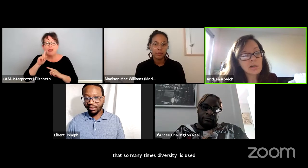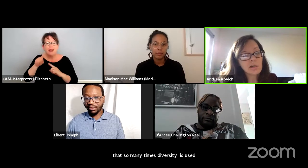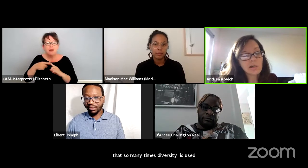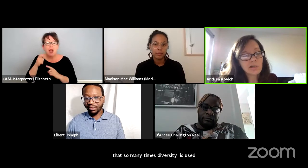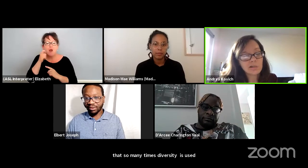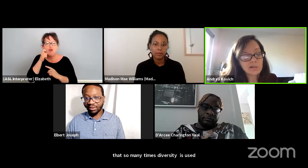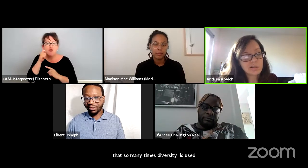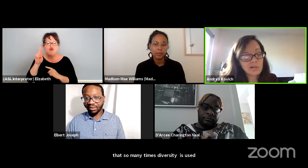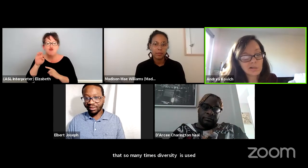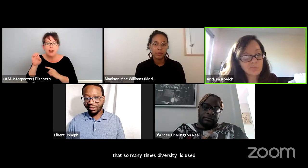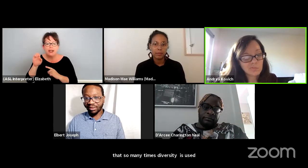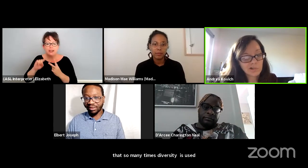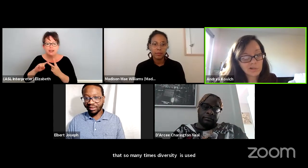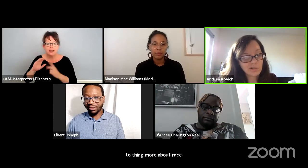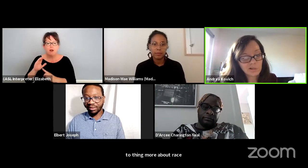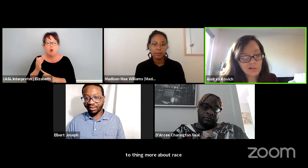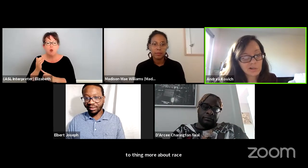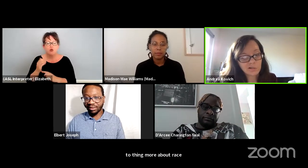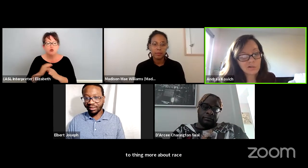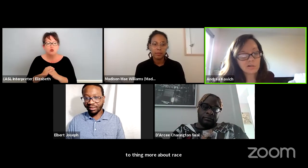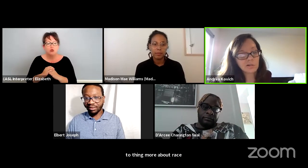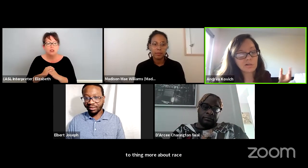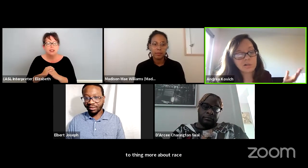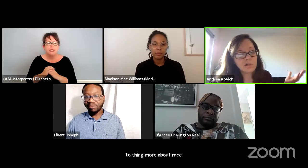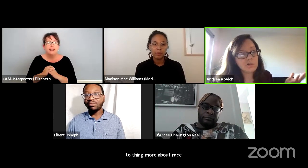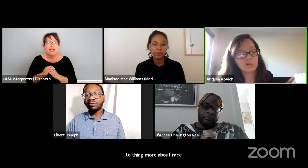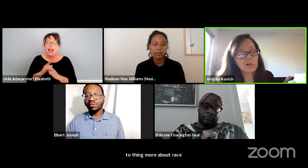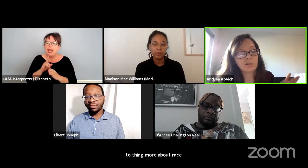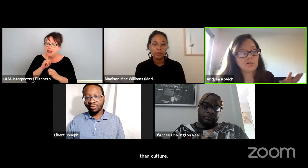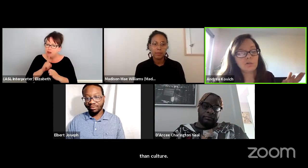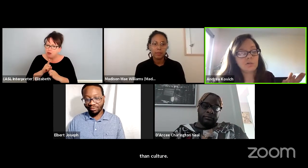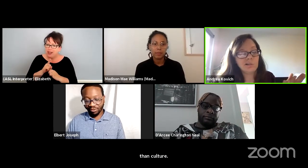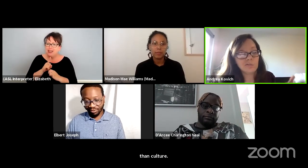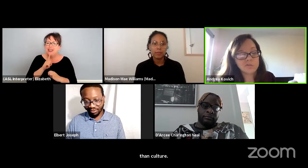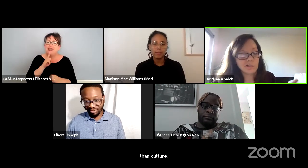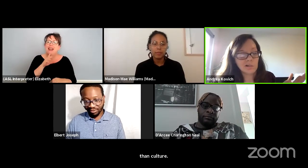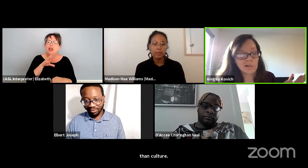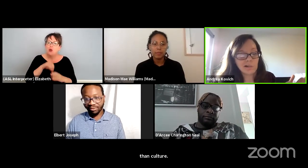And it really can includes also different identities,